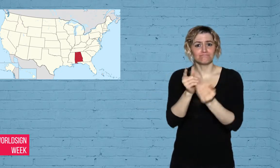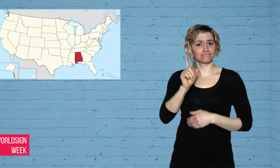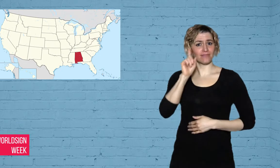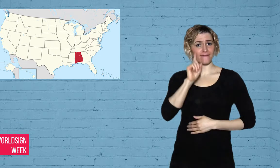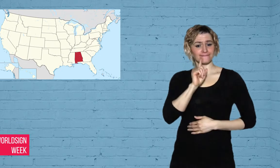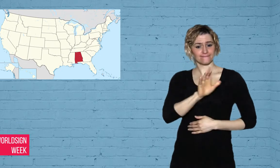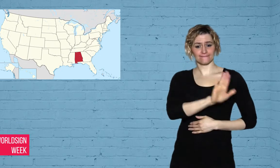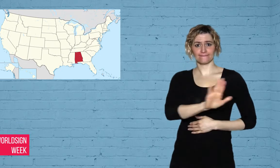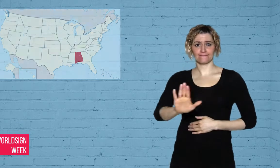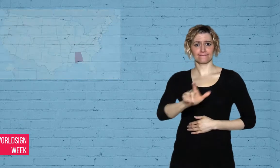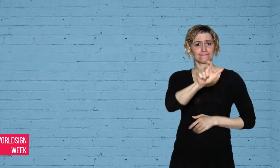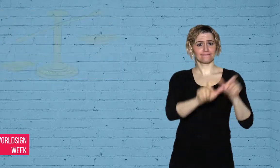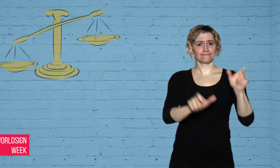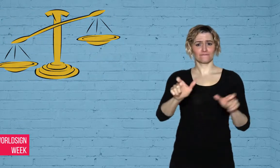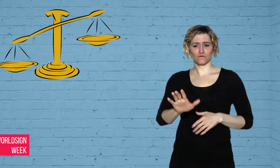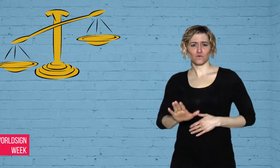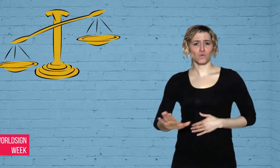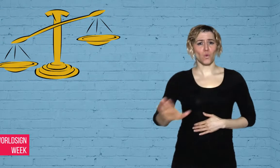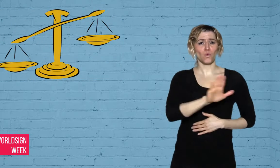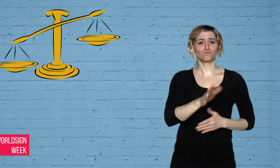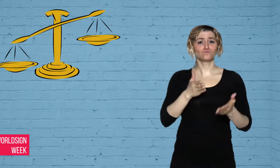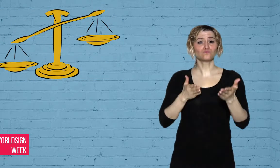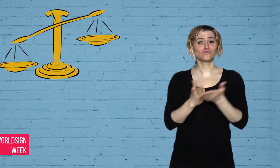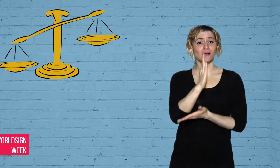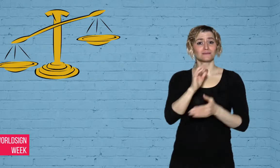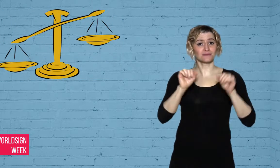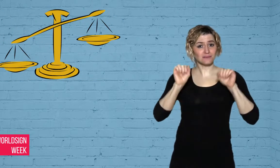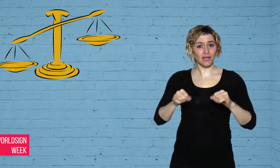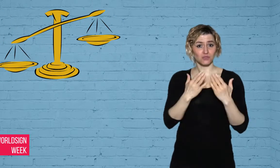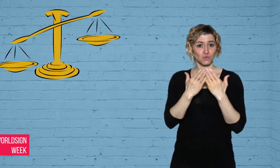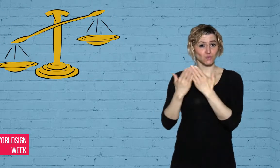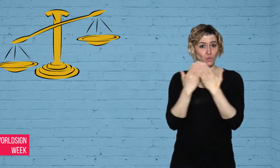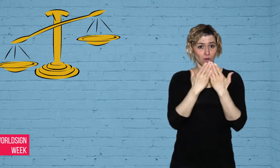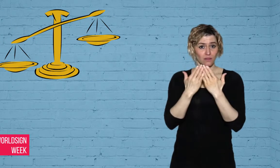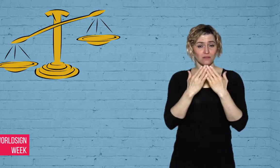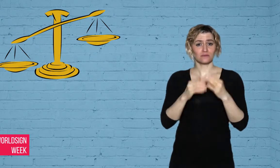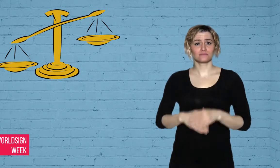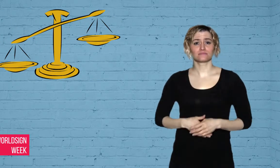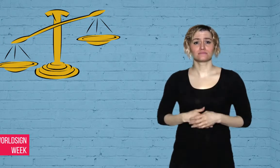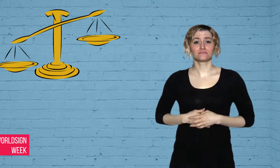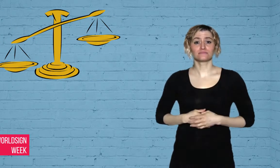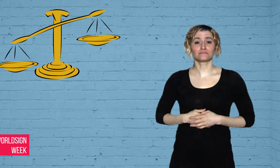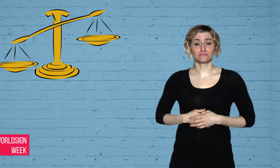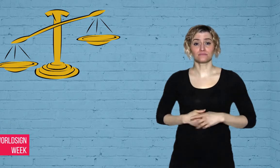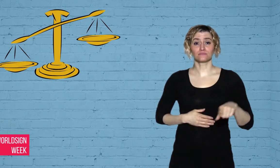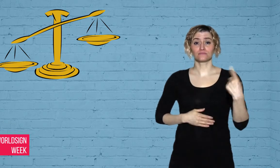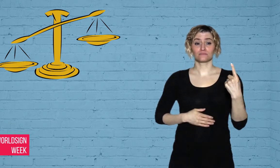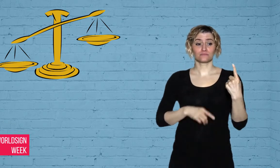right to education. A 8-year old boy in